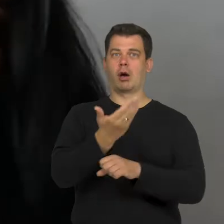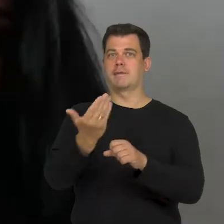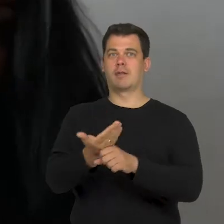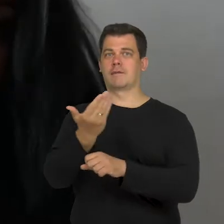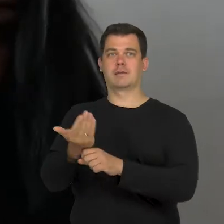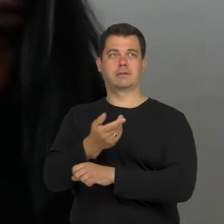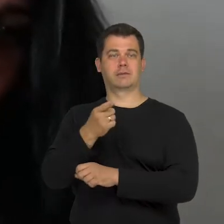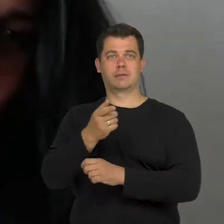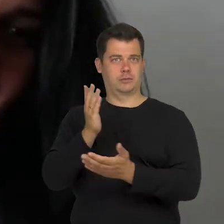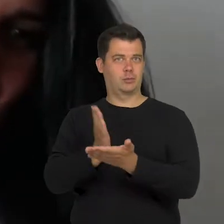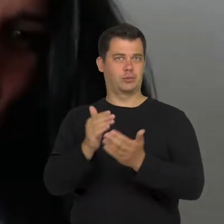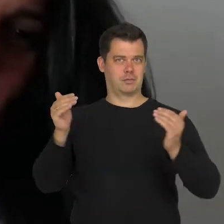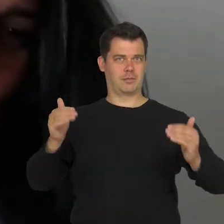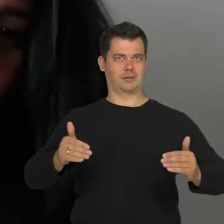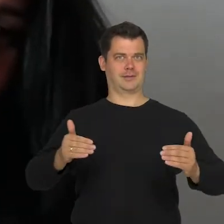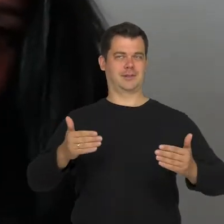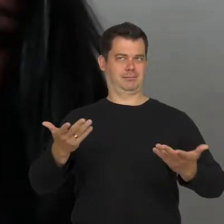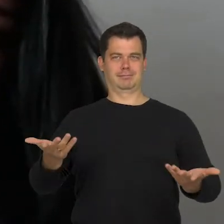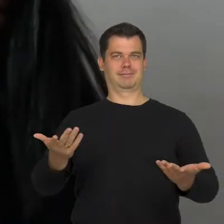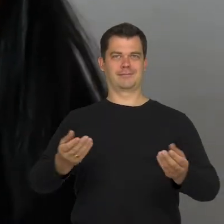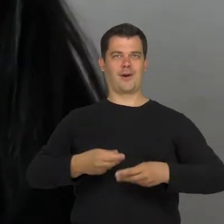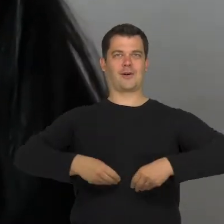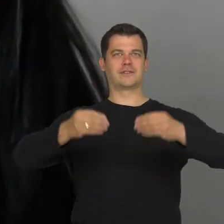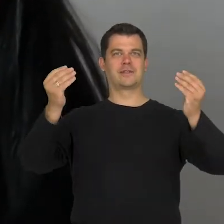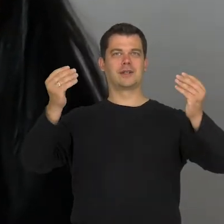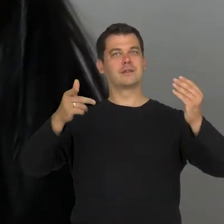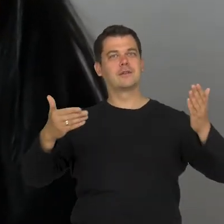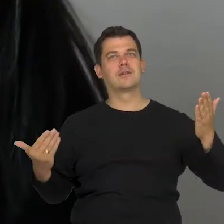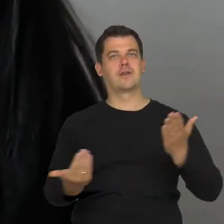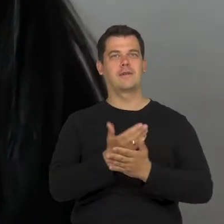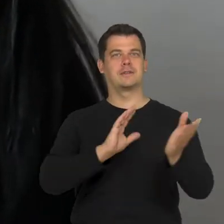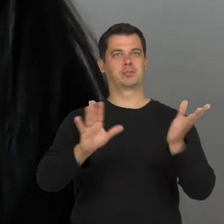What better can be introduced if not these new forms or even new forms of expression?